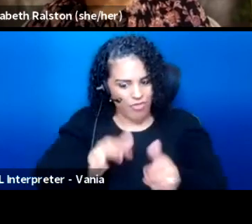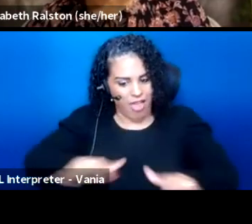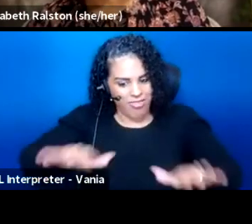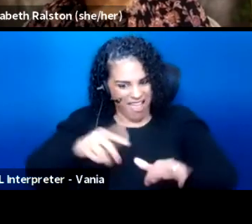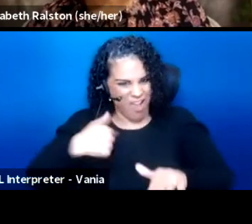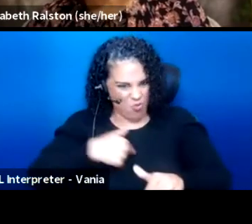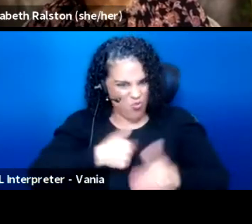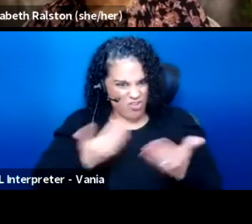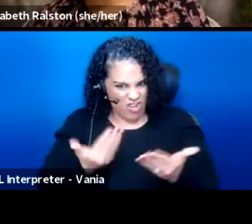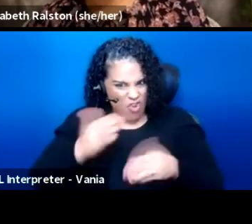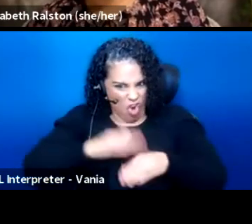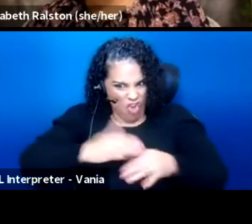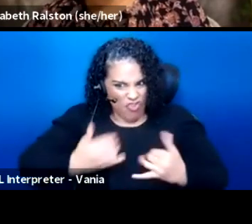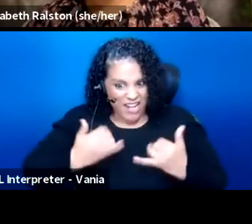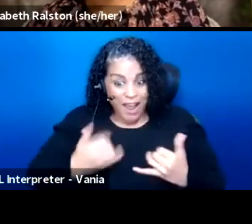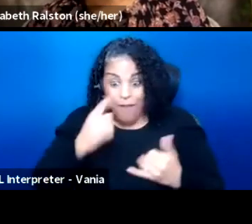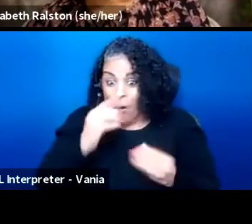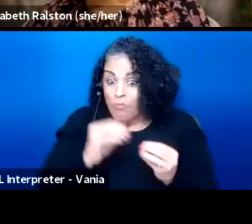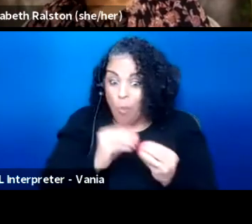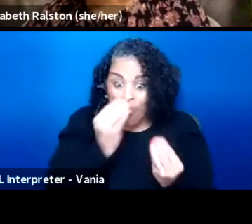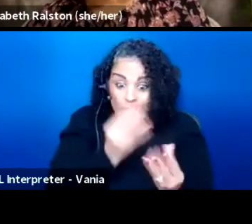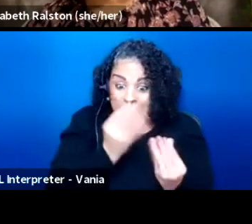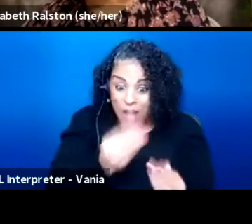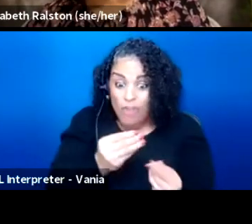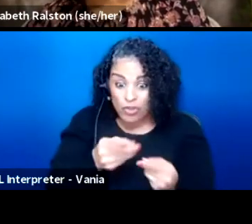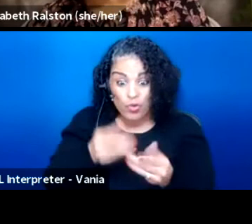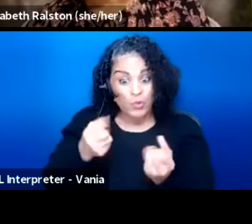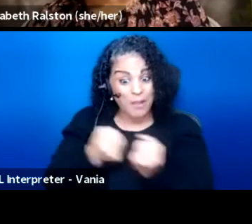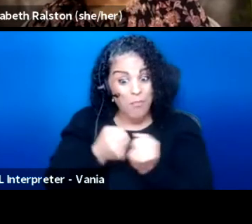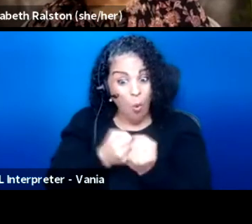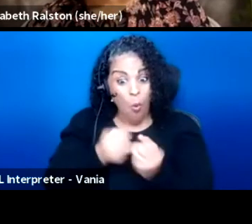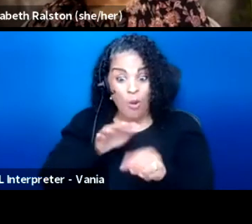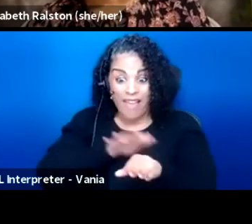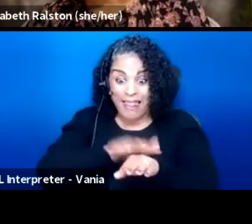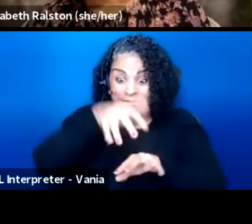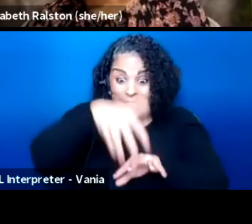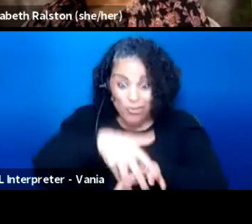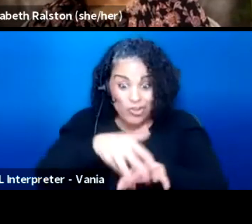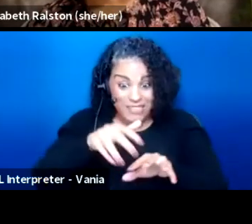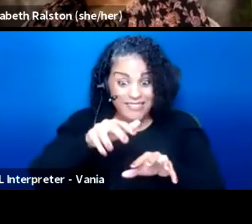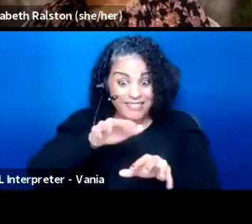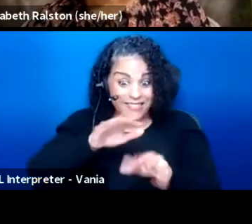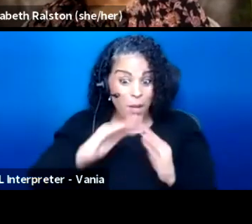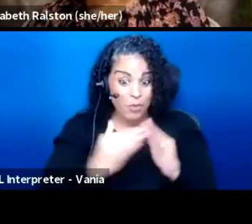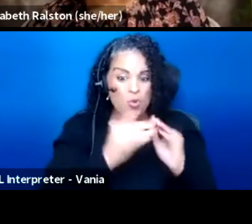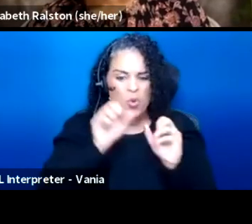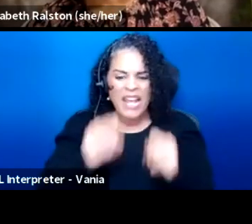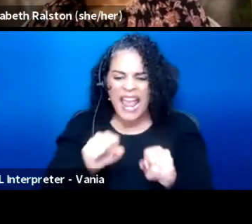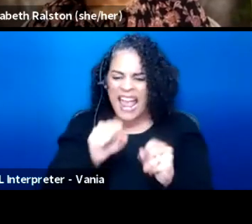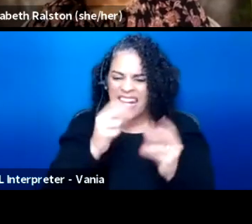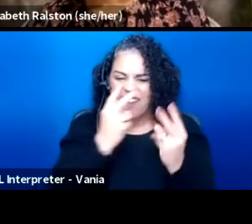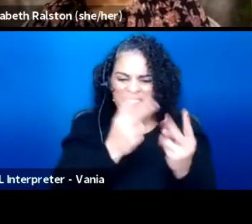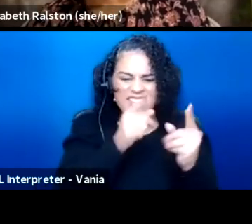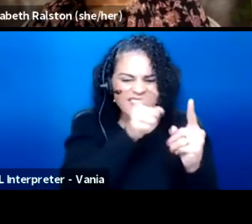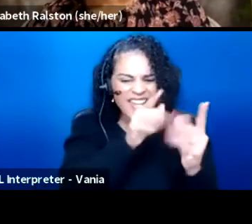For more resources on how to support local indigenous communities, please visit the Land Acknowledgement page on the Seattle Rep website.